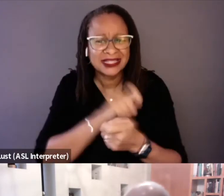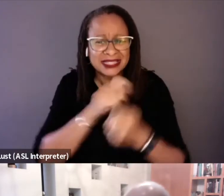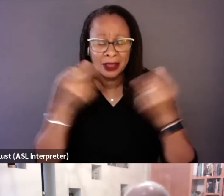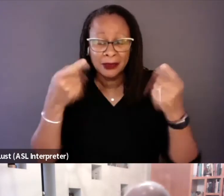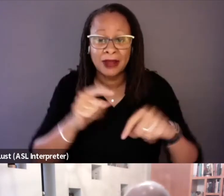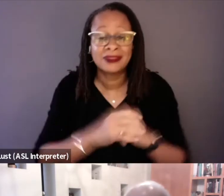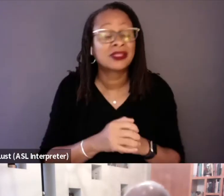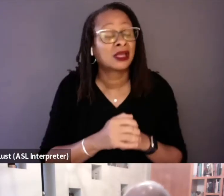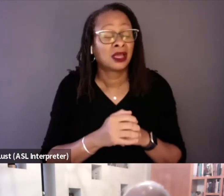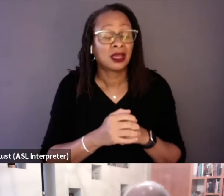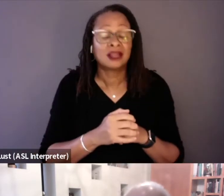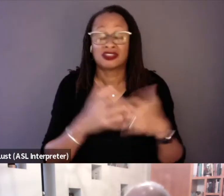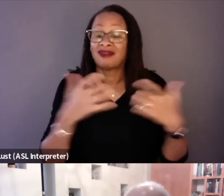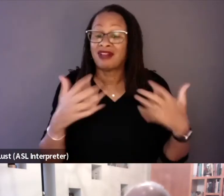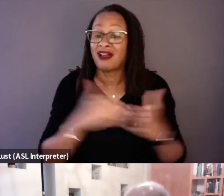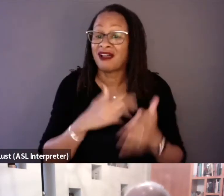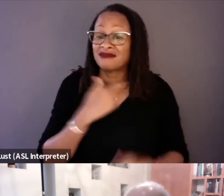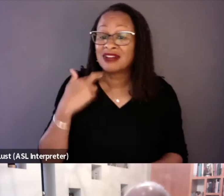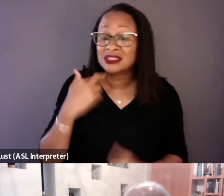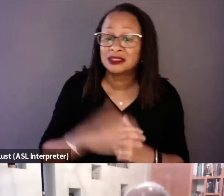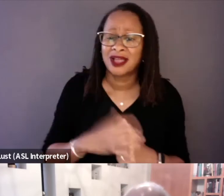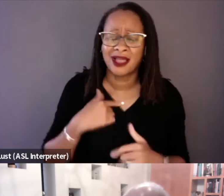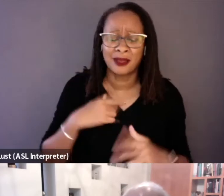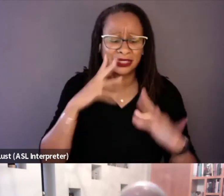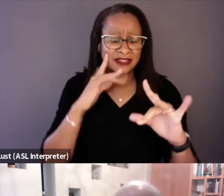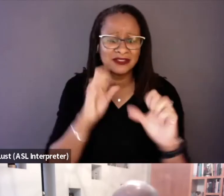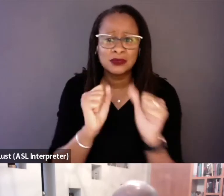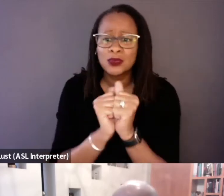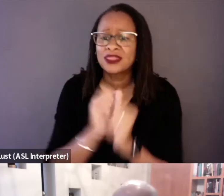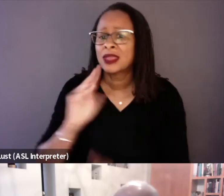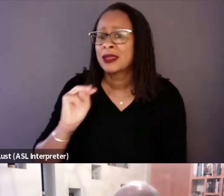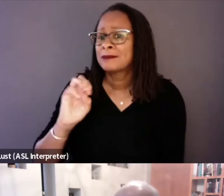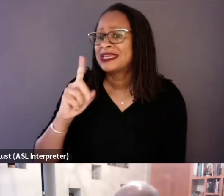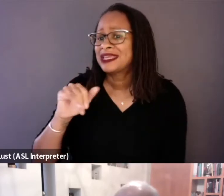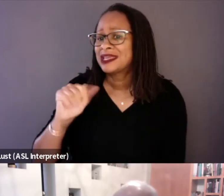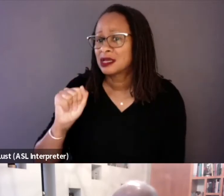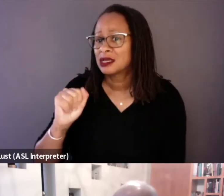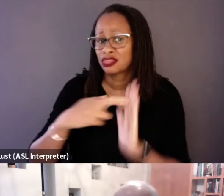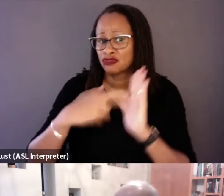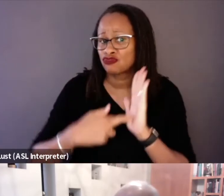And I was fascinated too, with the media, the role that the media played.